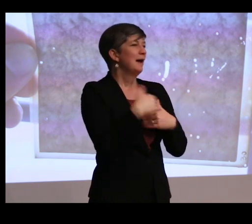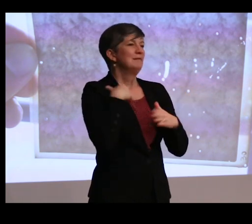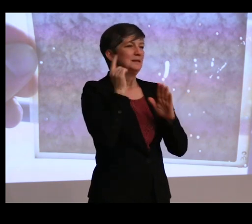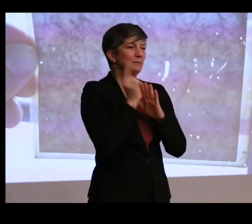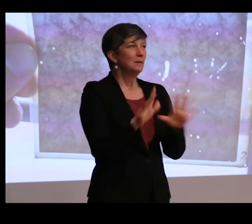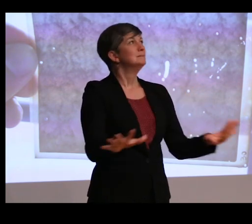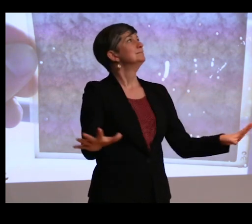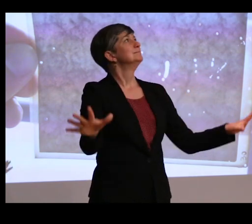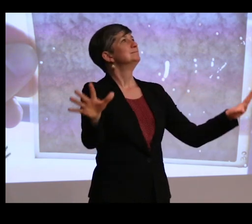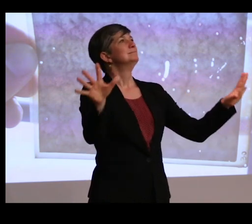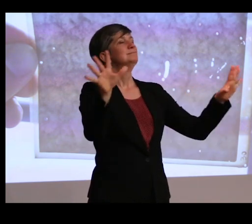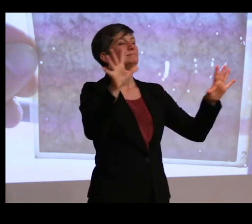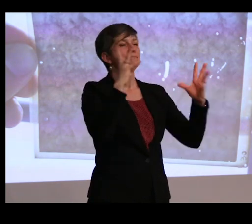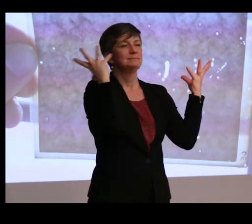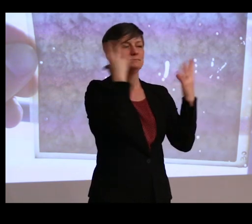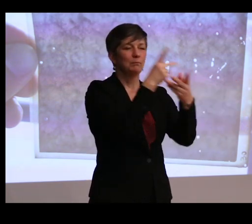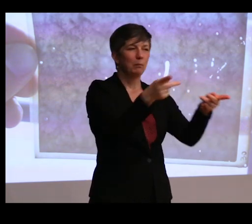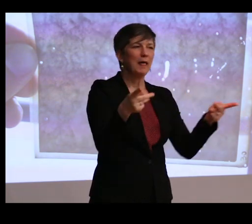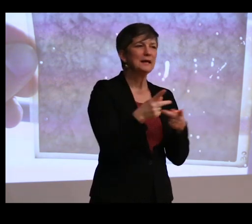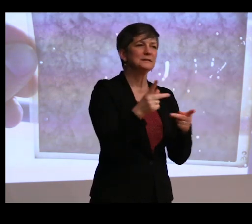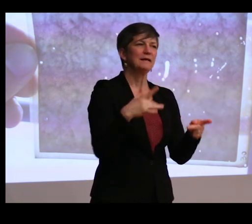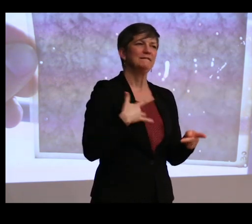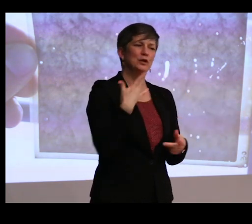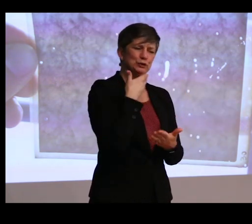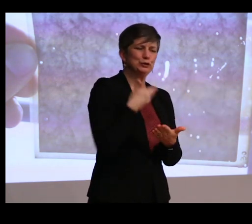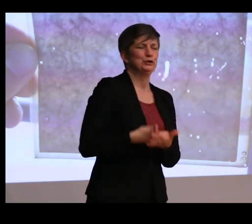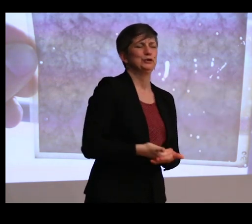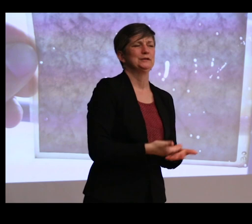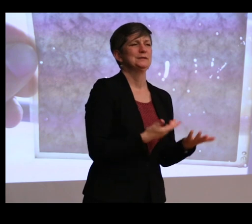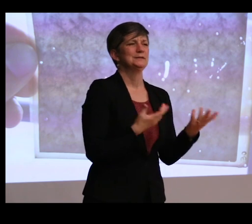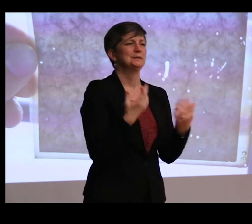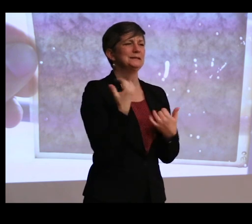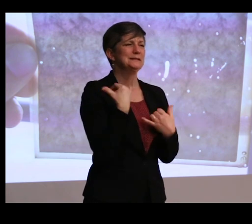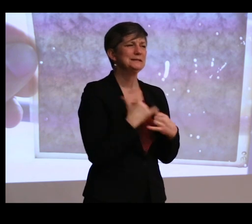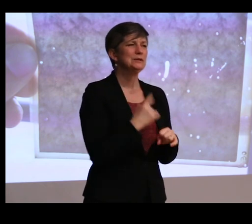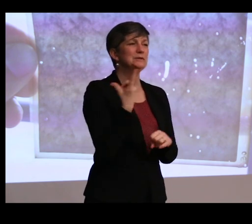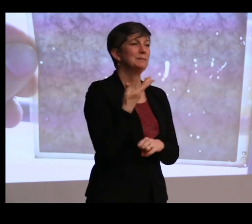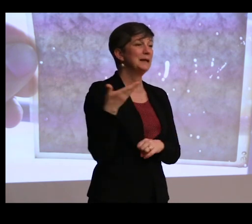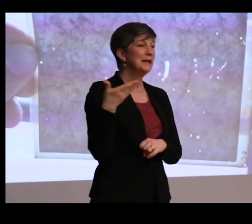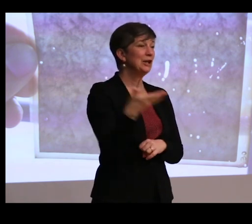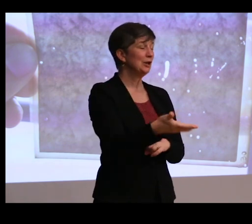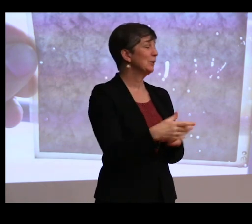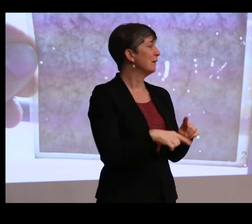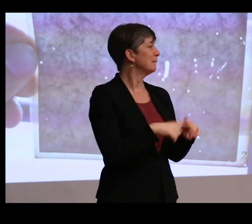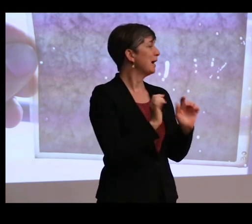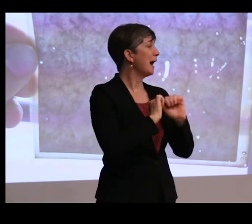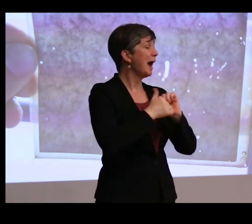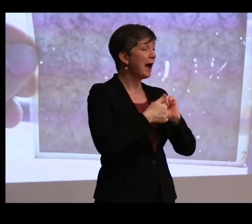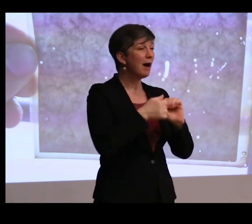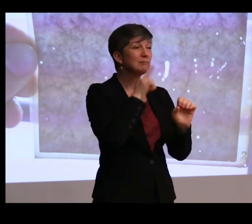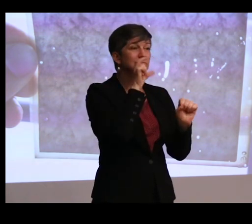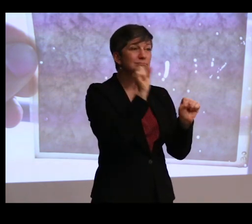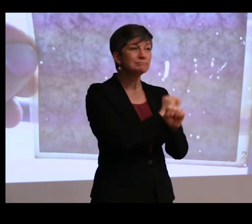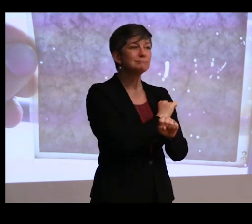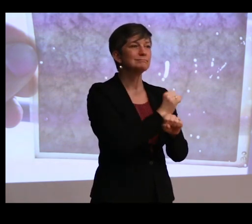in this place, to me, is very reassuring that there's still something here. Question is, how do we actually harness that and make